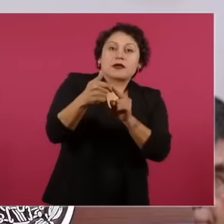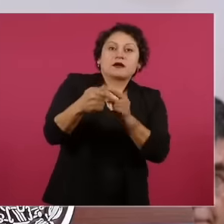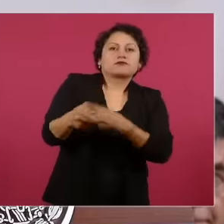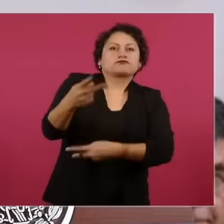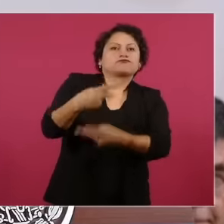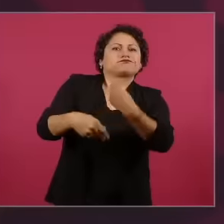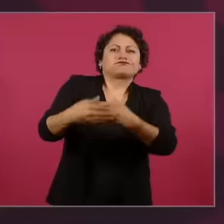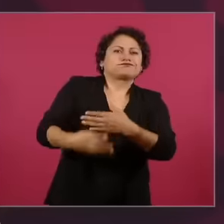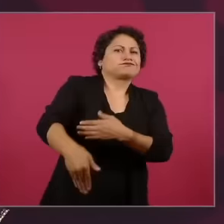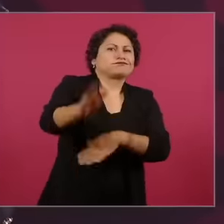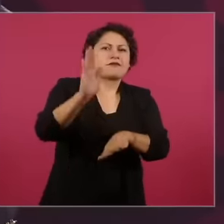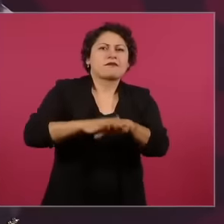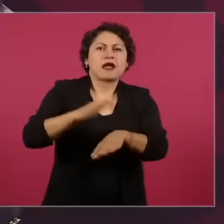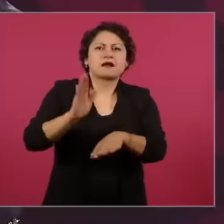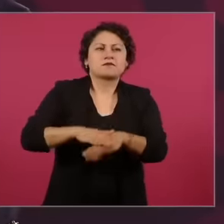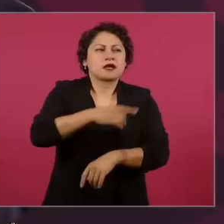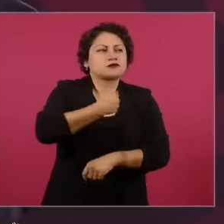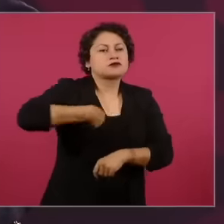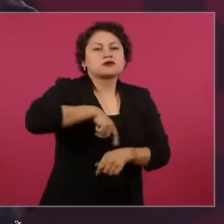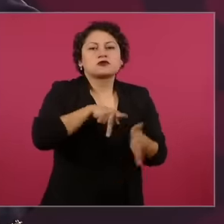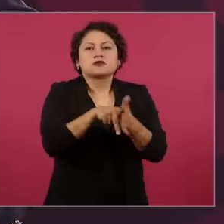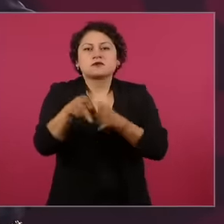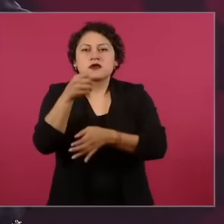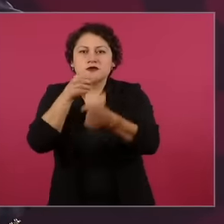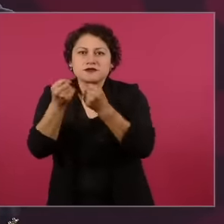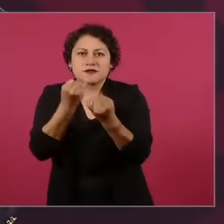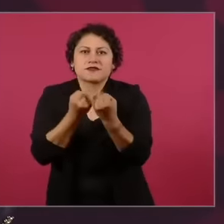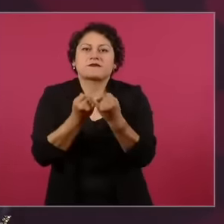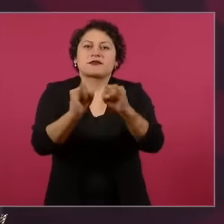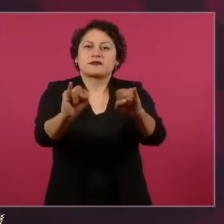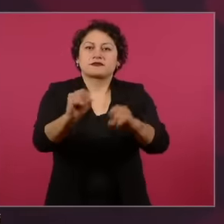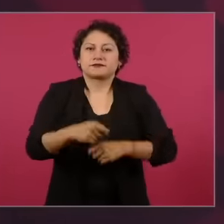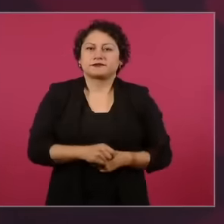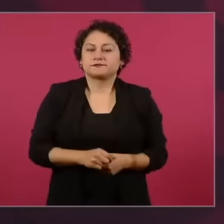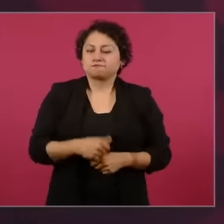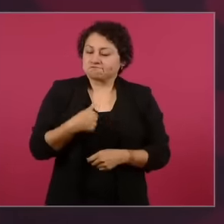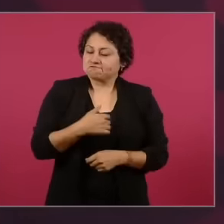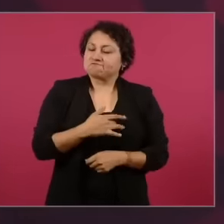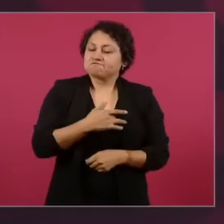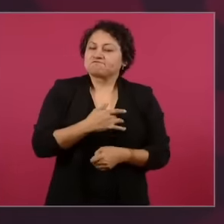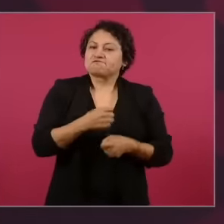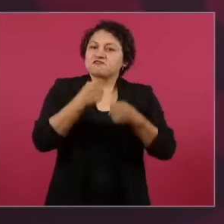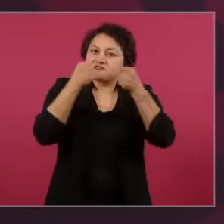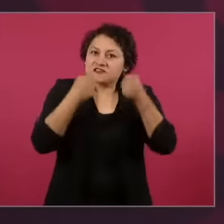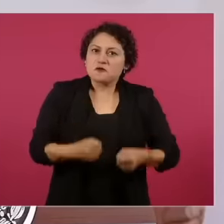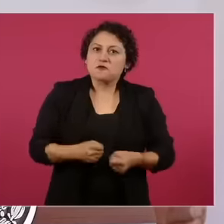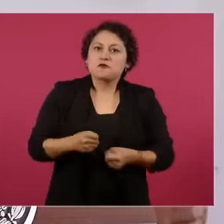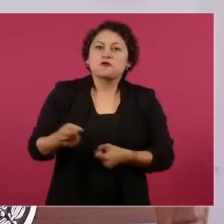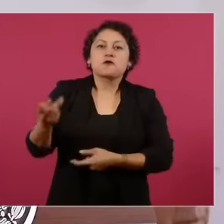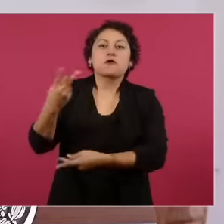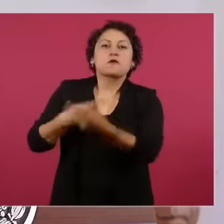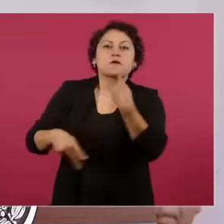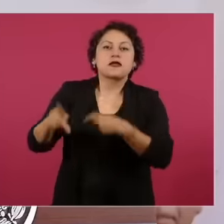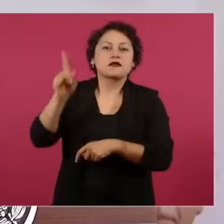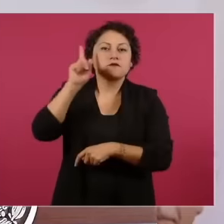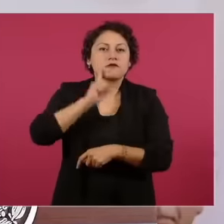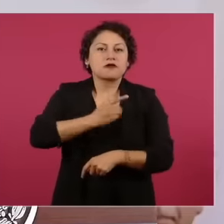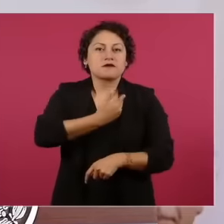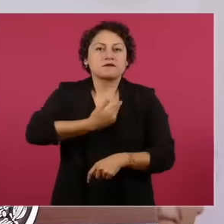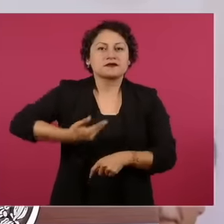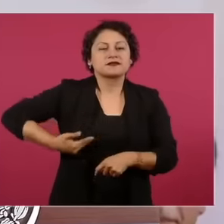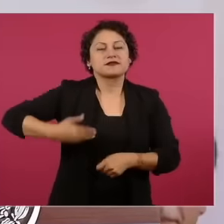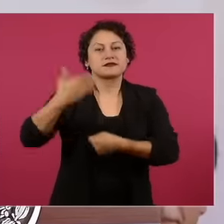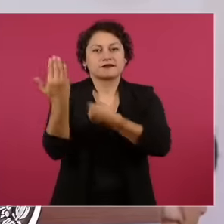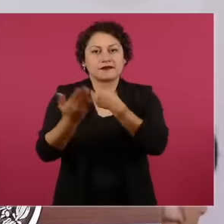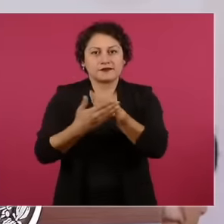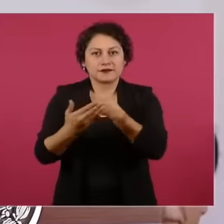independent media. I am sure. that President Claudia Sh will continue with this opening with